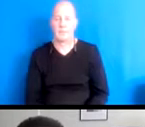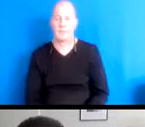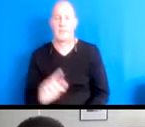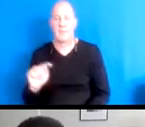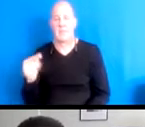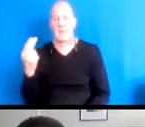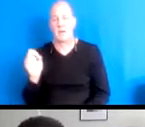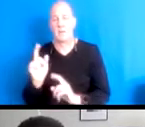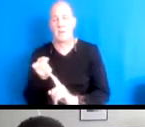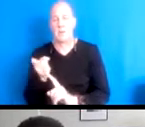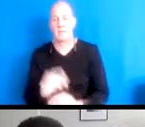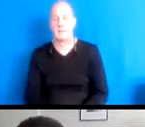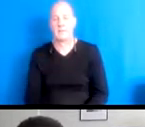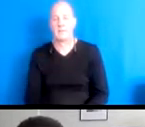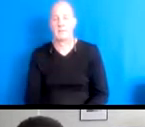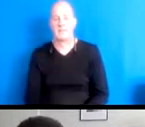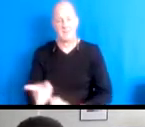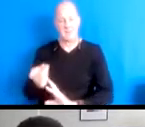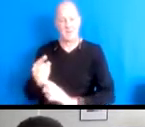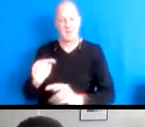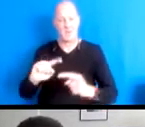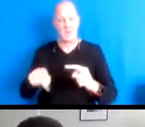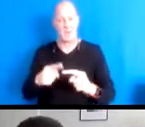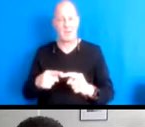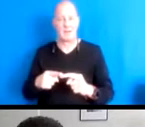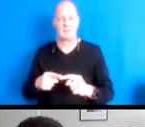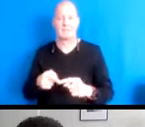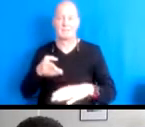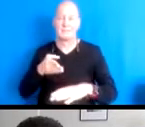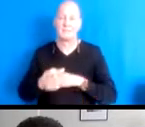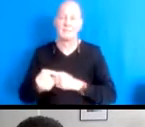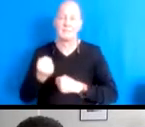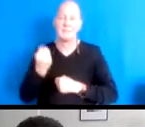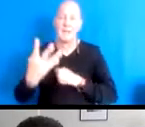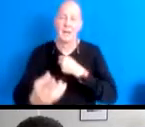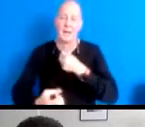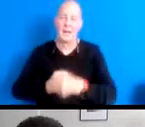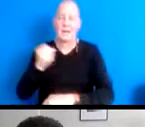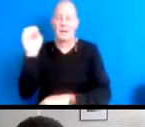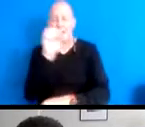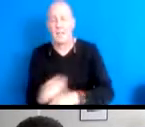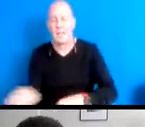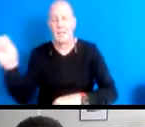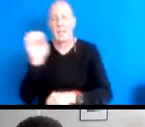16:27:29 The moment when, after many years of hard work and a long voyage.